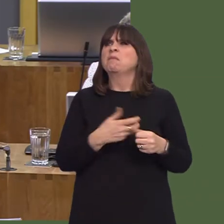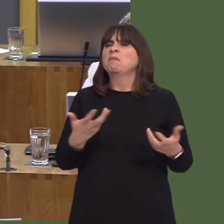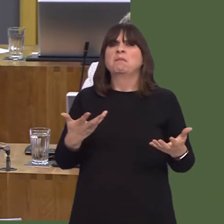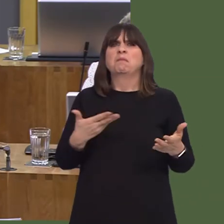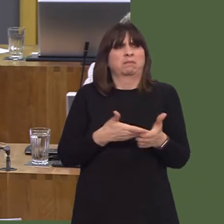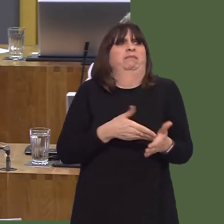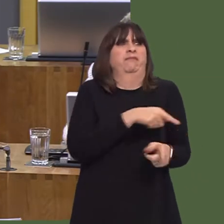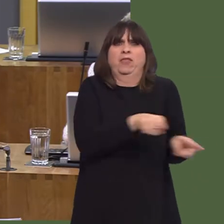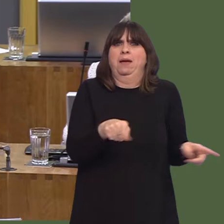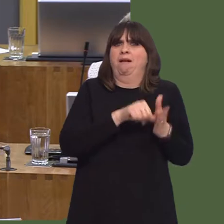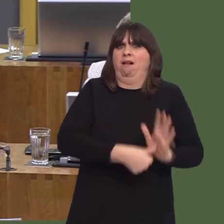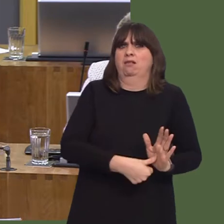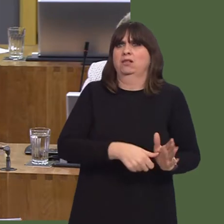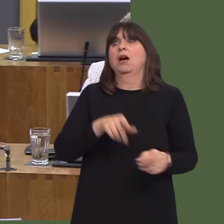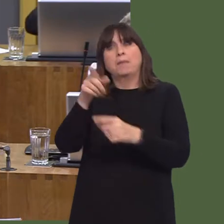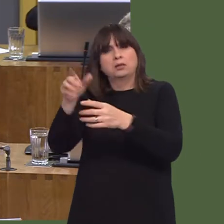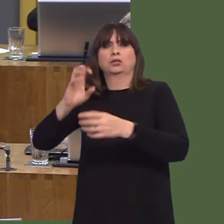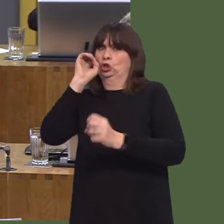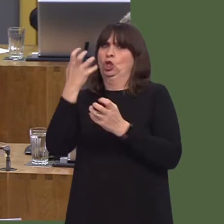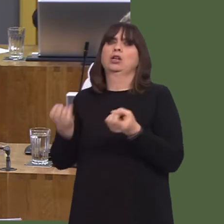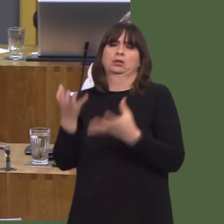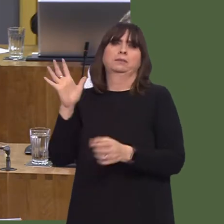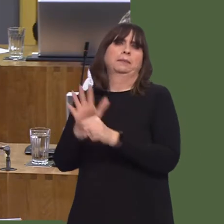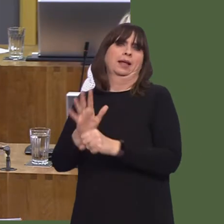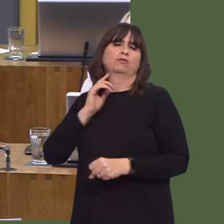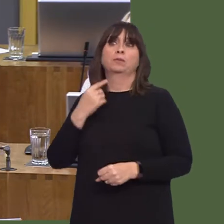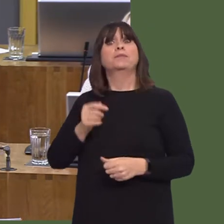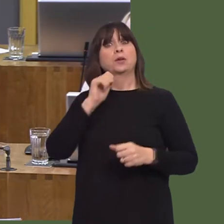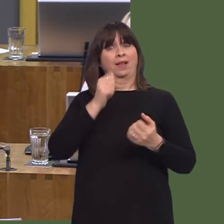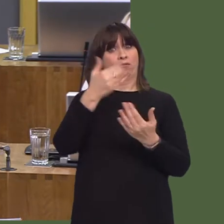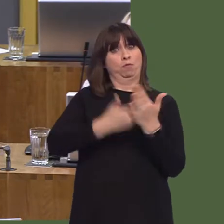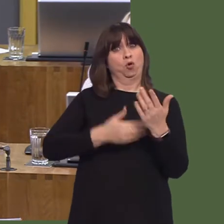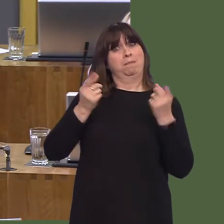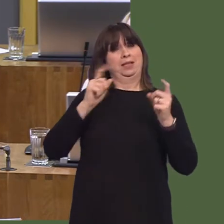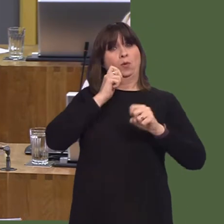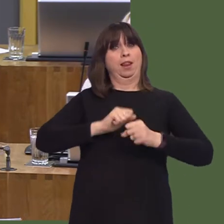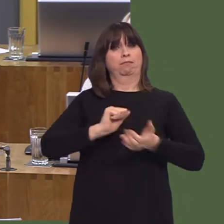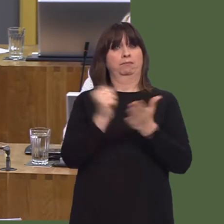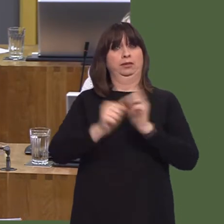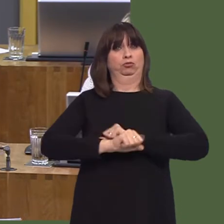for at least the next four to five years, depending on the mandate, and yet again I